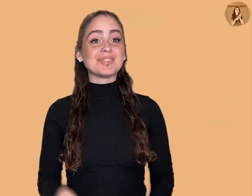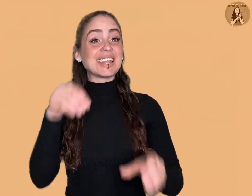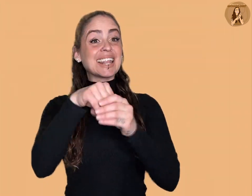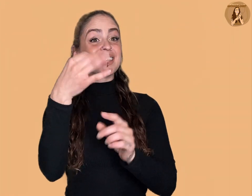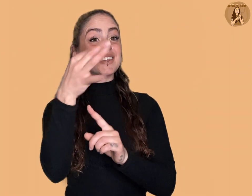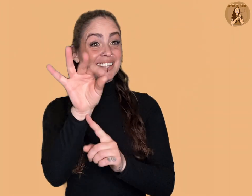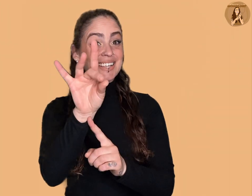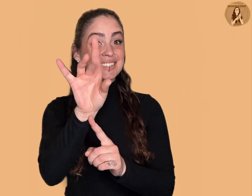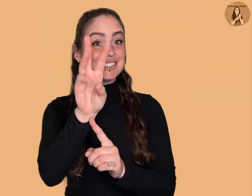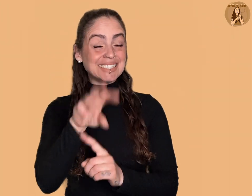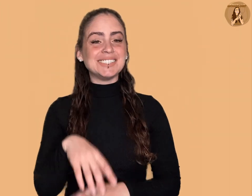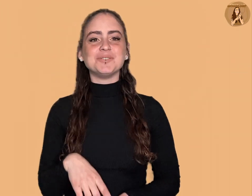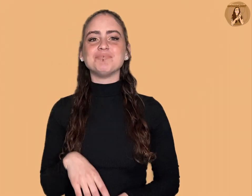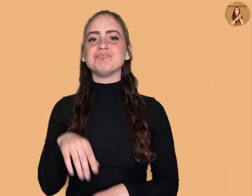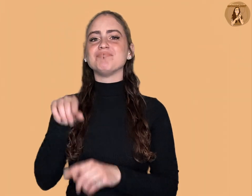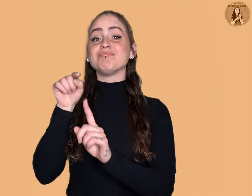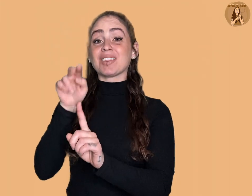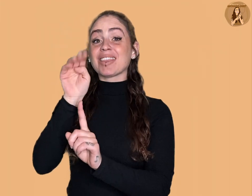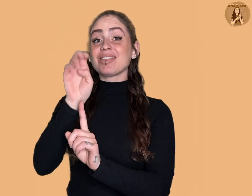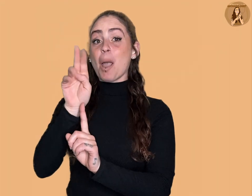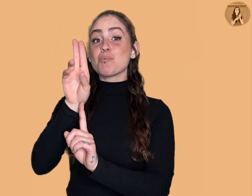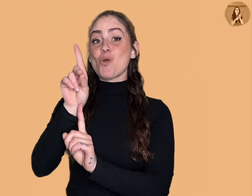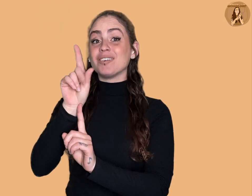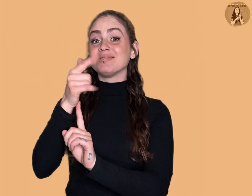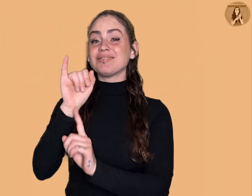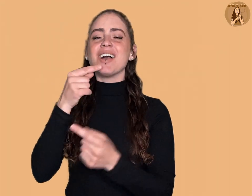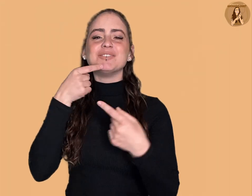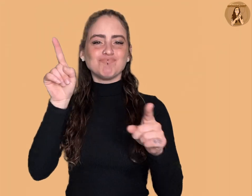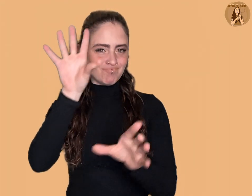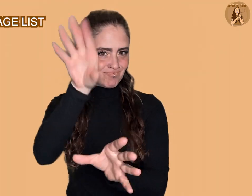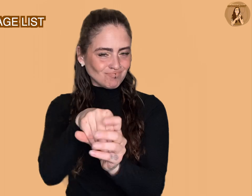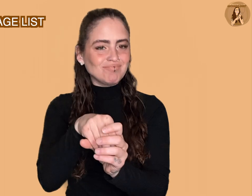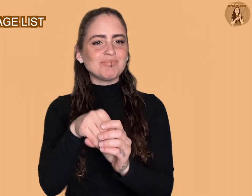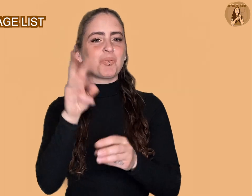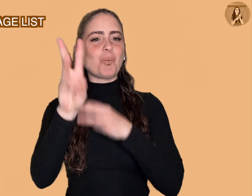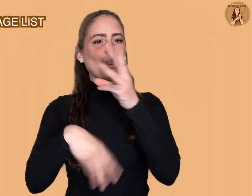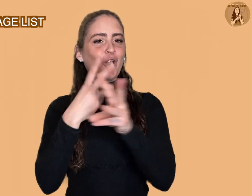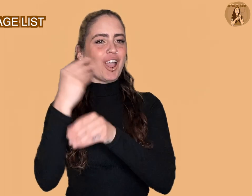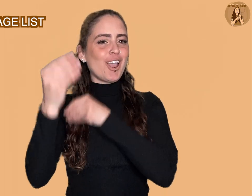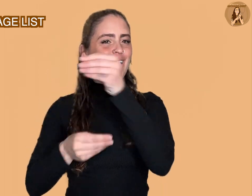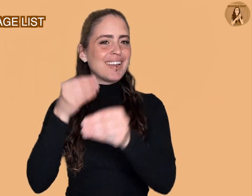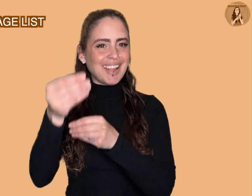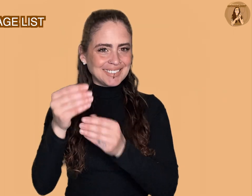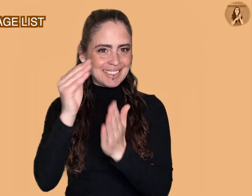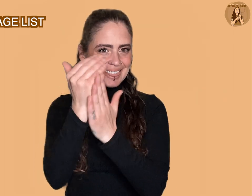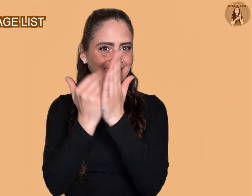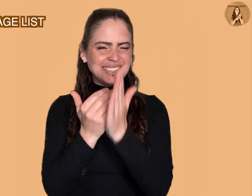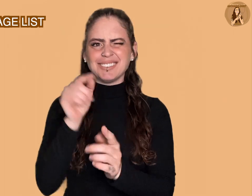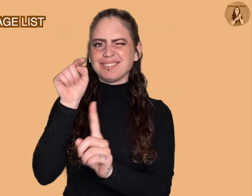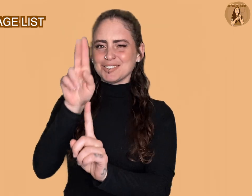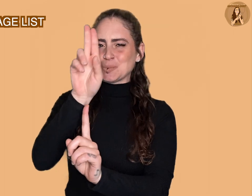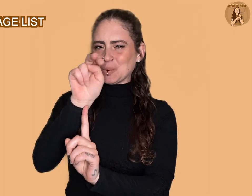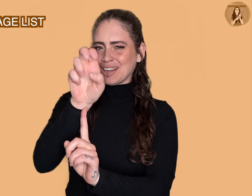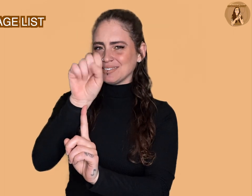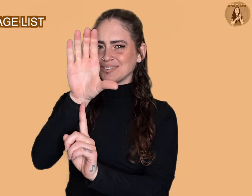In 1986, ICOMOS successfully nominated Nemrud Dagifor inclusion on the World Heritage List (UNESCO)